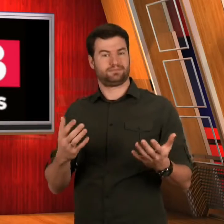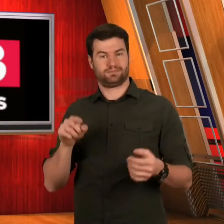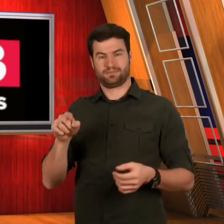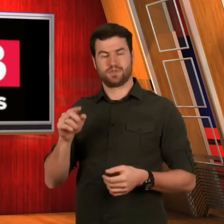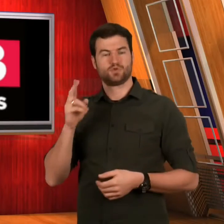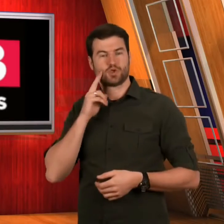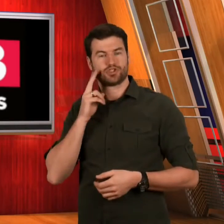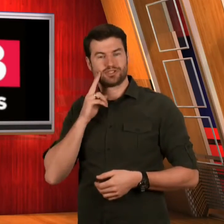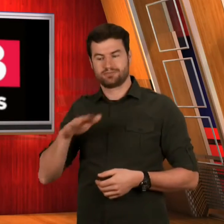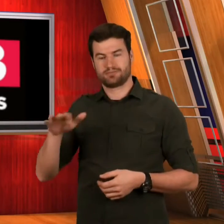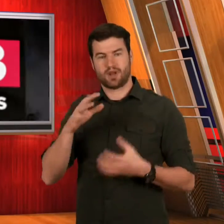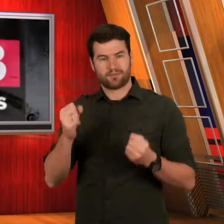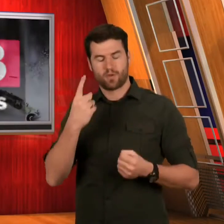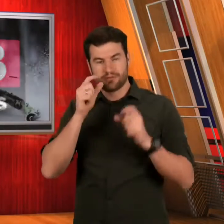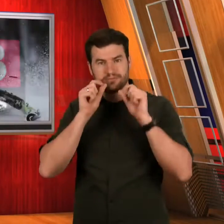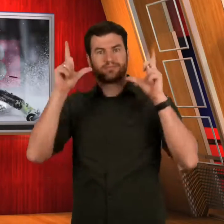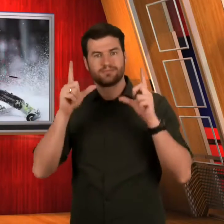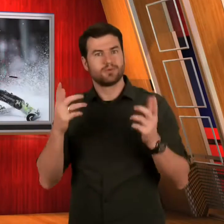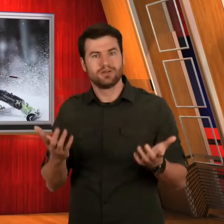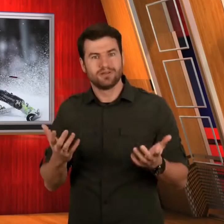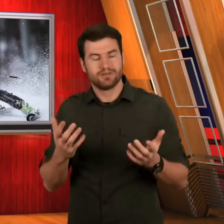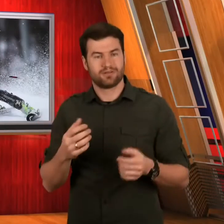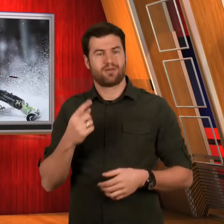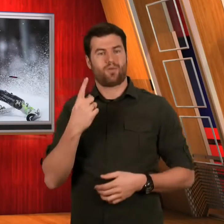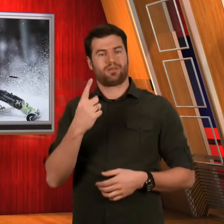What a surprise!